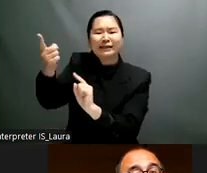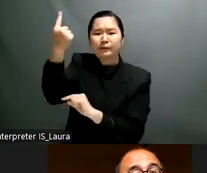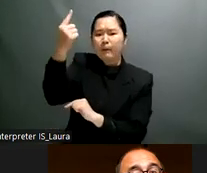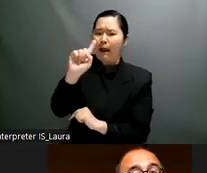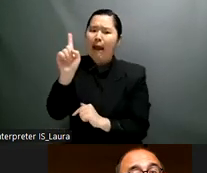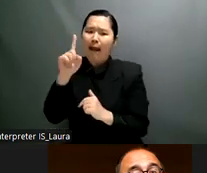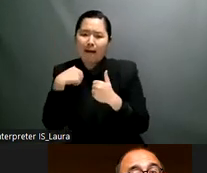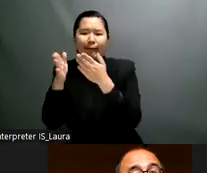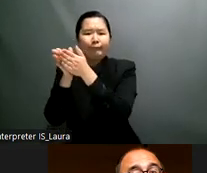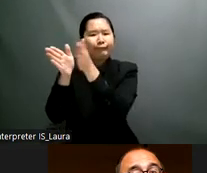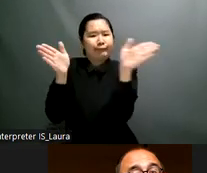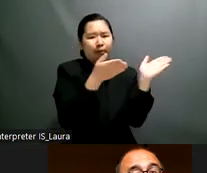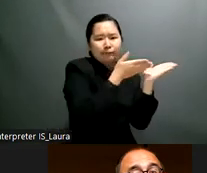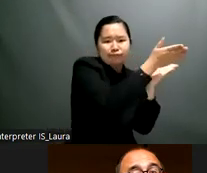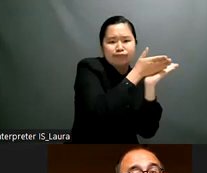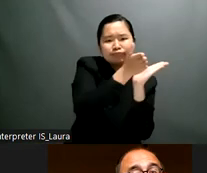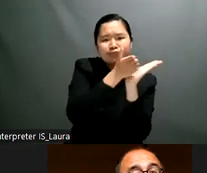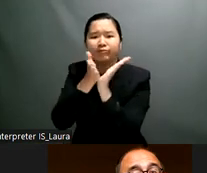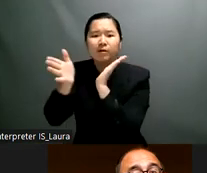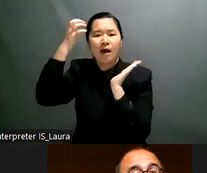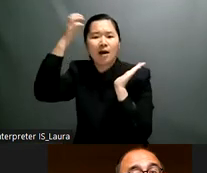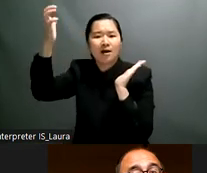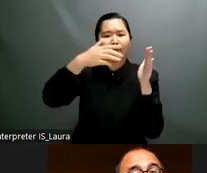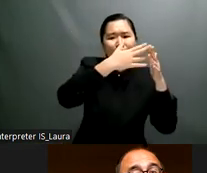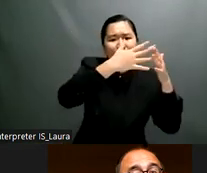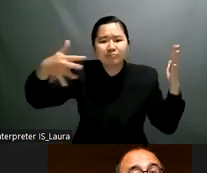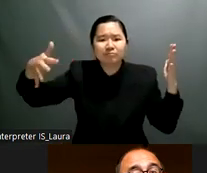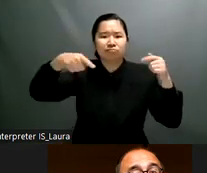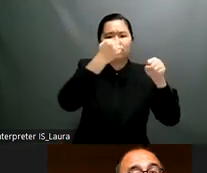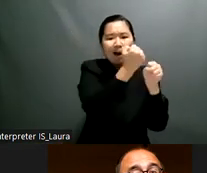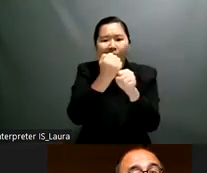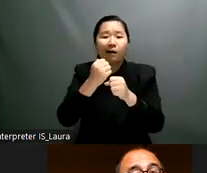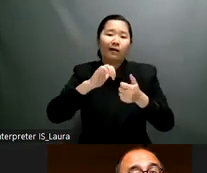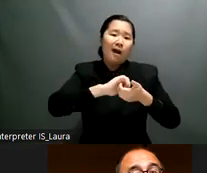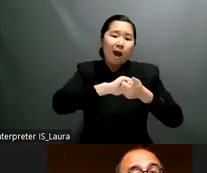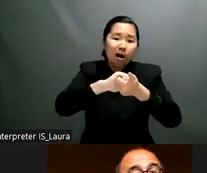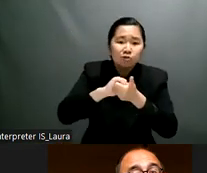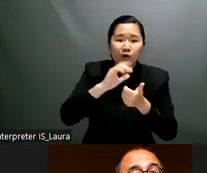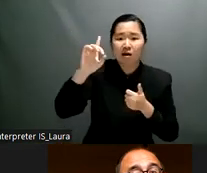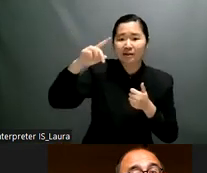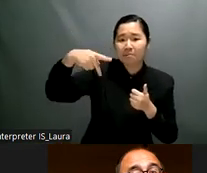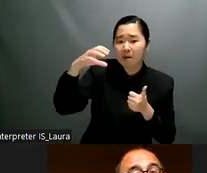the global coalition on deinstitutionalization had the privilege of hearing about and we hope to hear